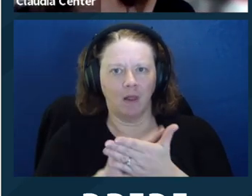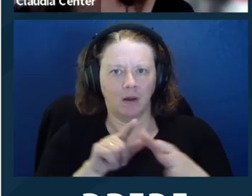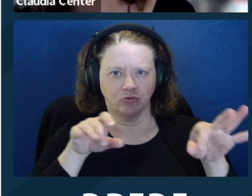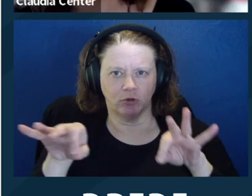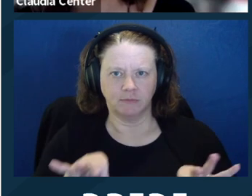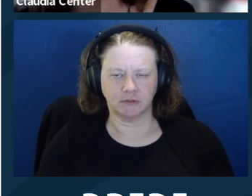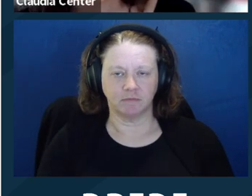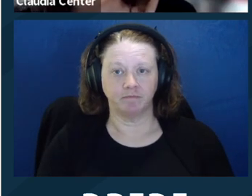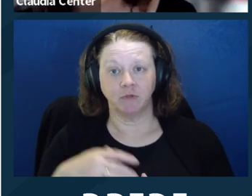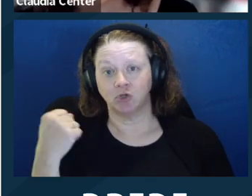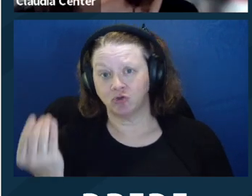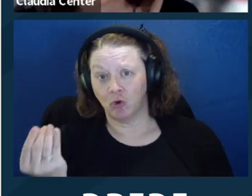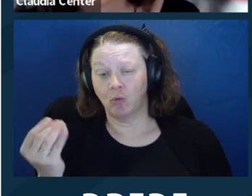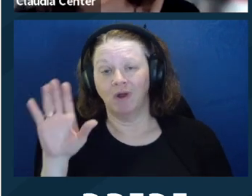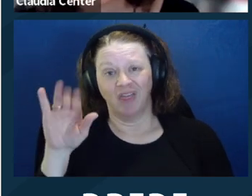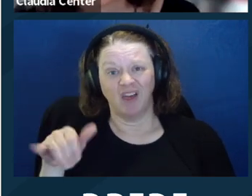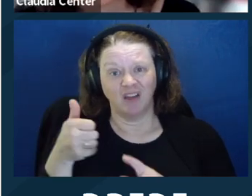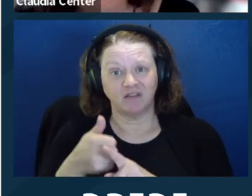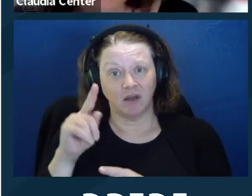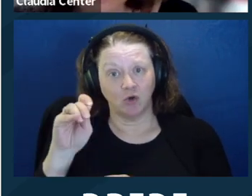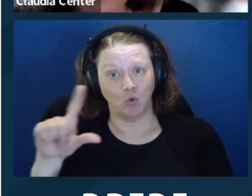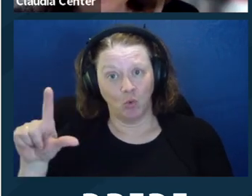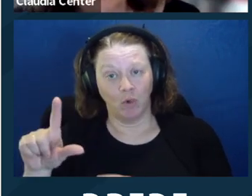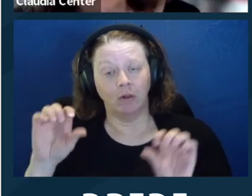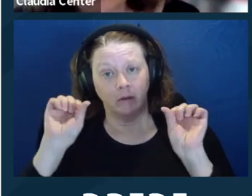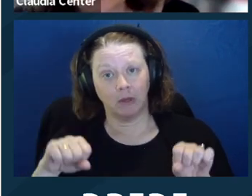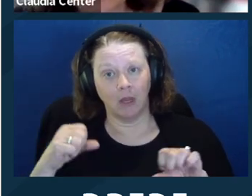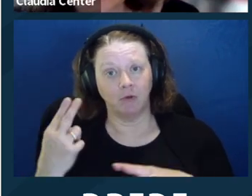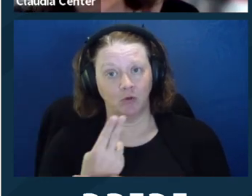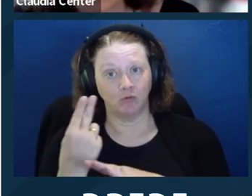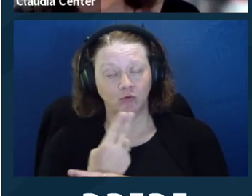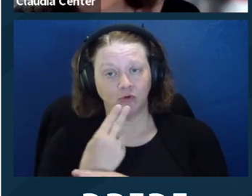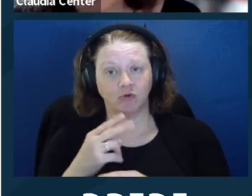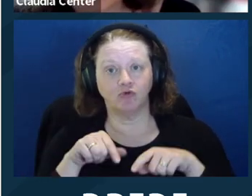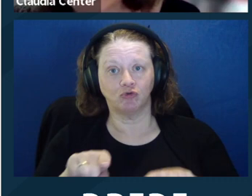or it can be a written agreement such as is described in the statute.